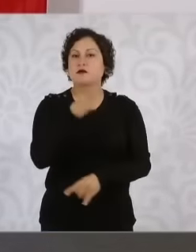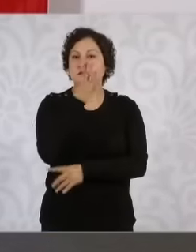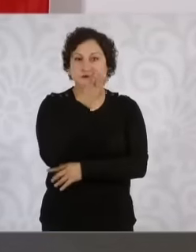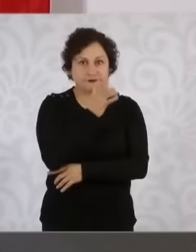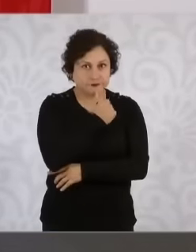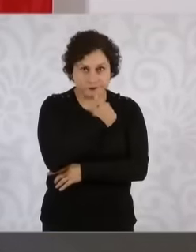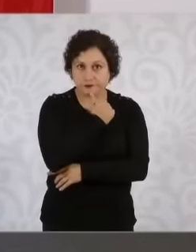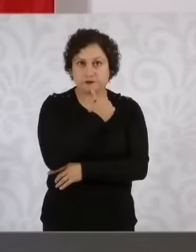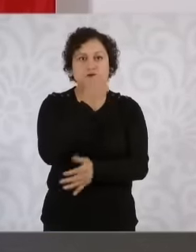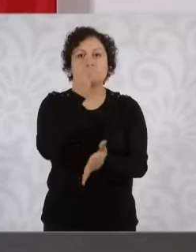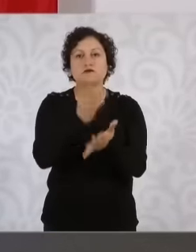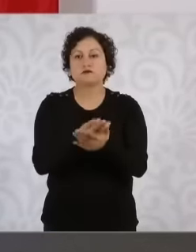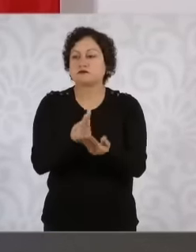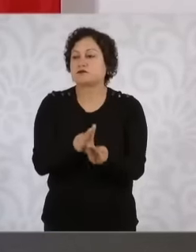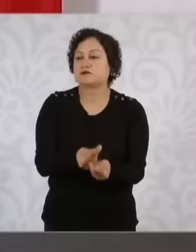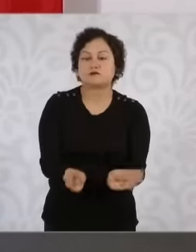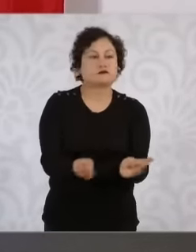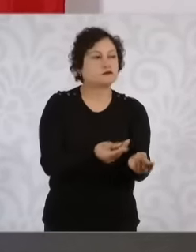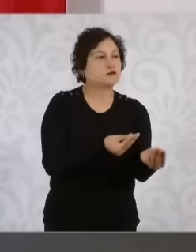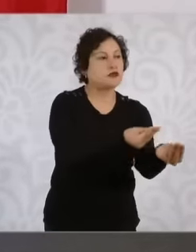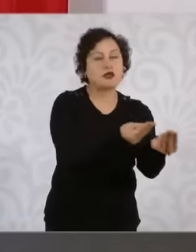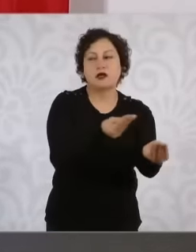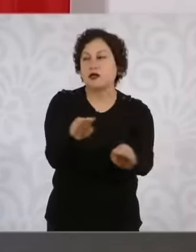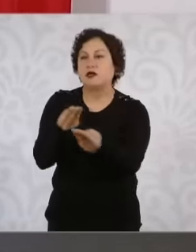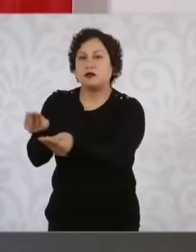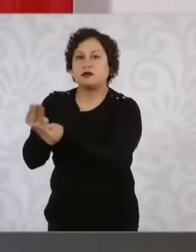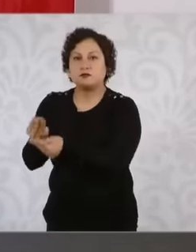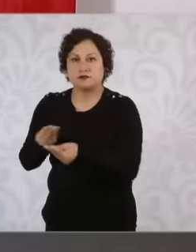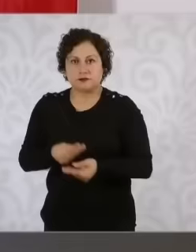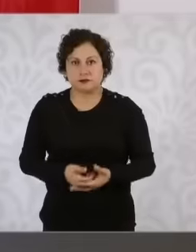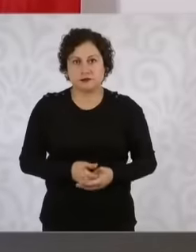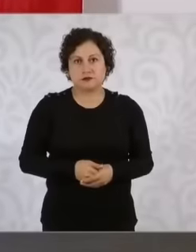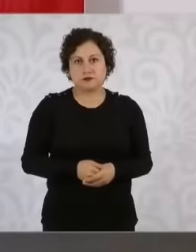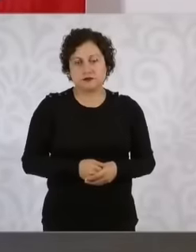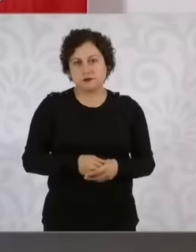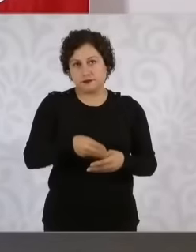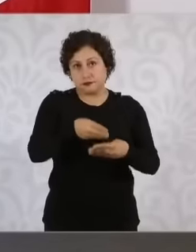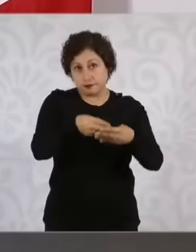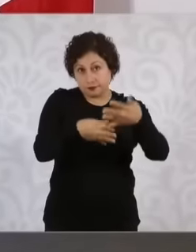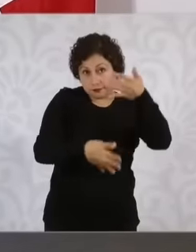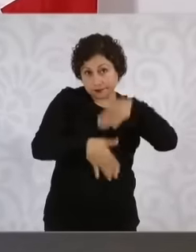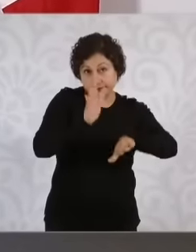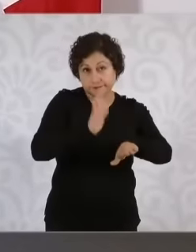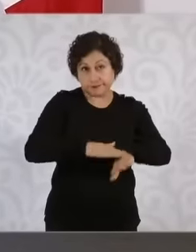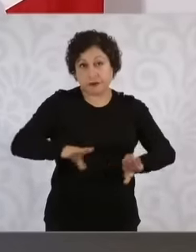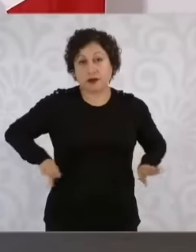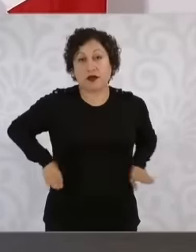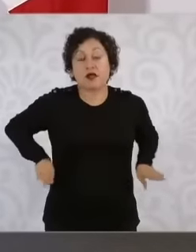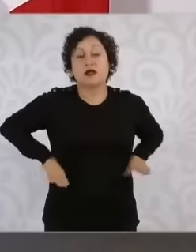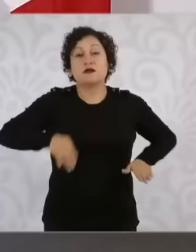hand propaganda. Eh, and all the characteristics will be defined by the National Electoral Institute, which